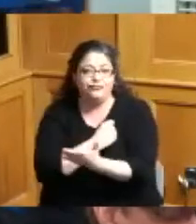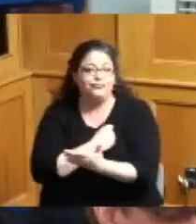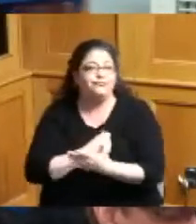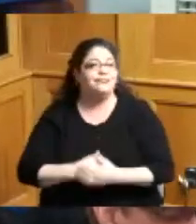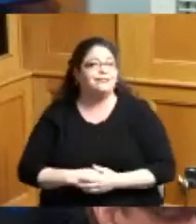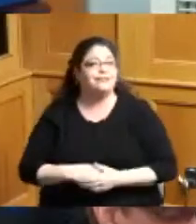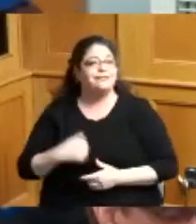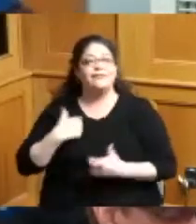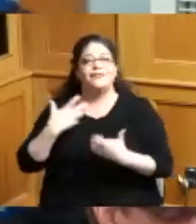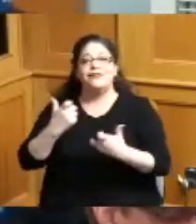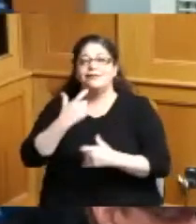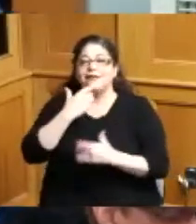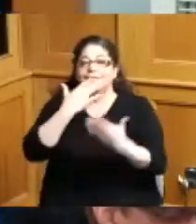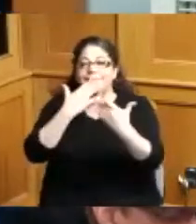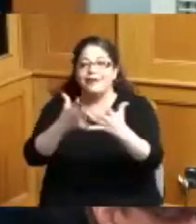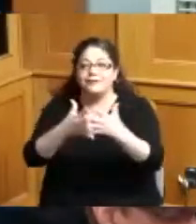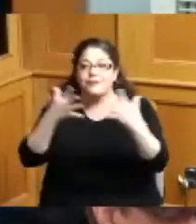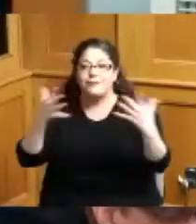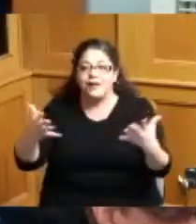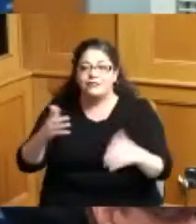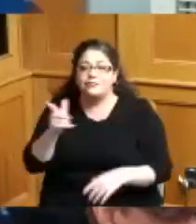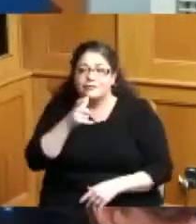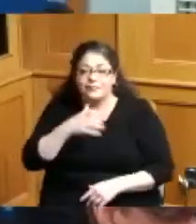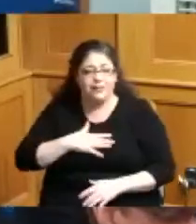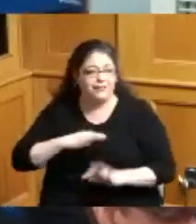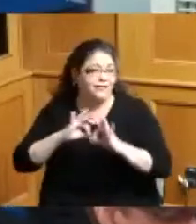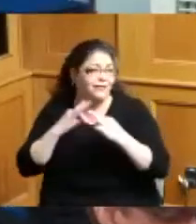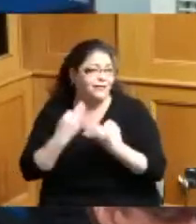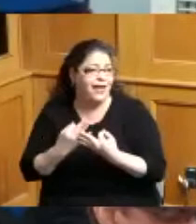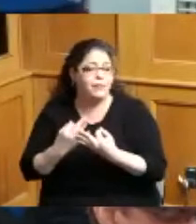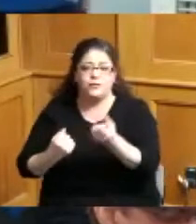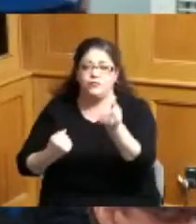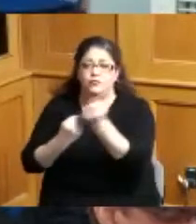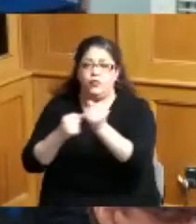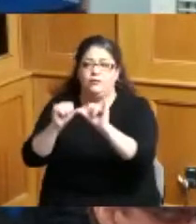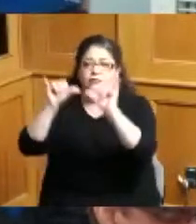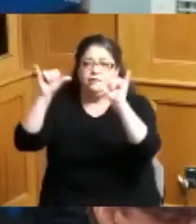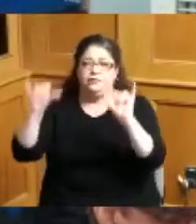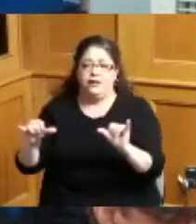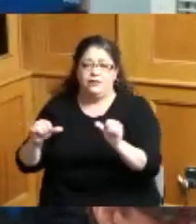I also want to say thank you so much to my family having a support system is really big for me and